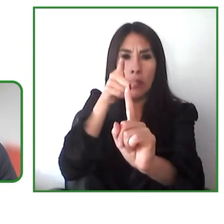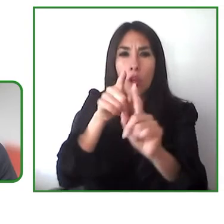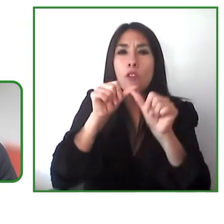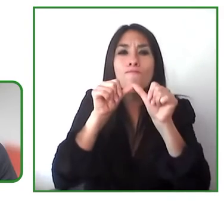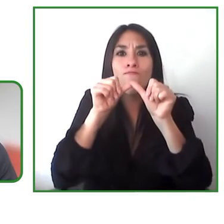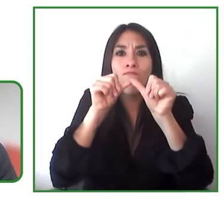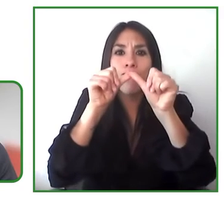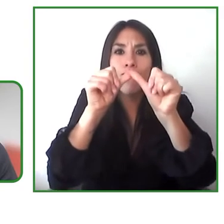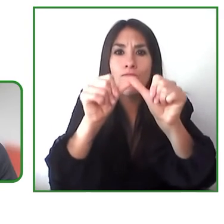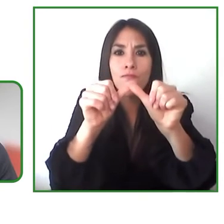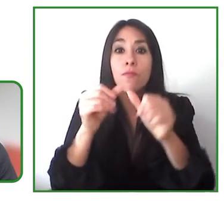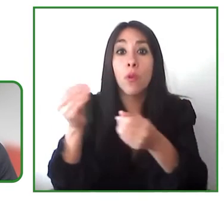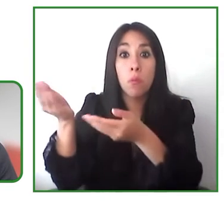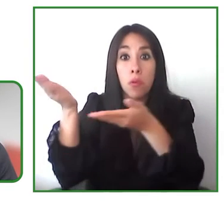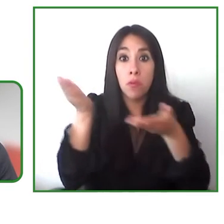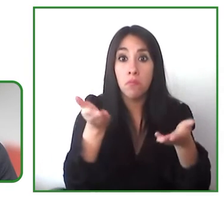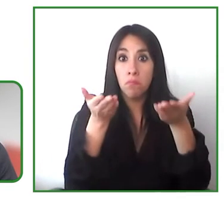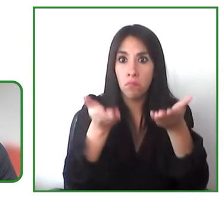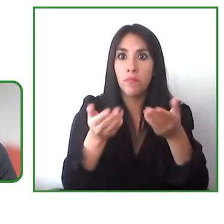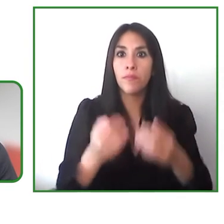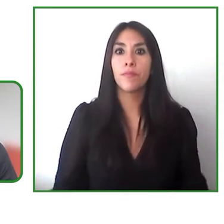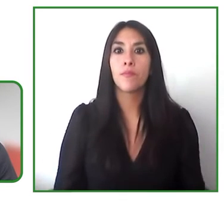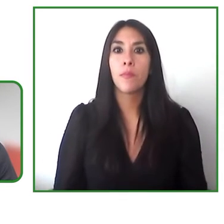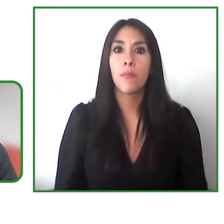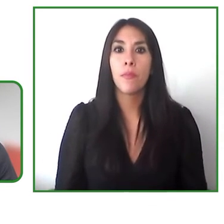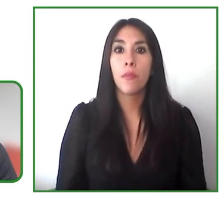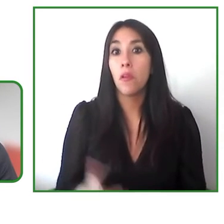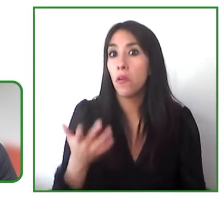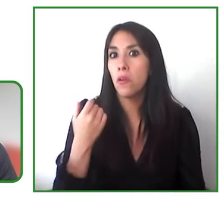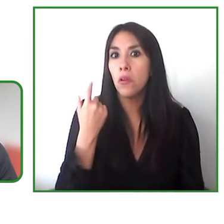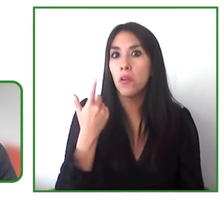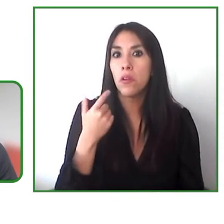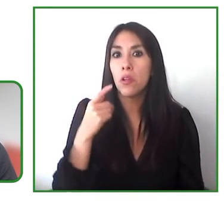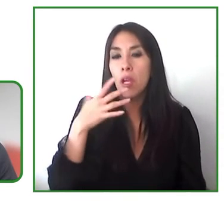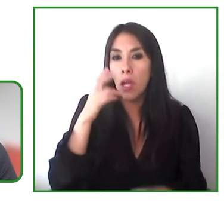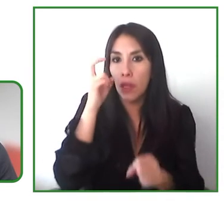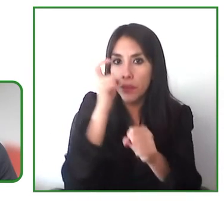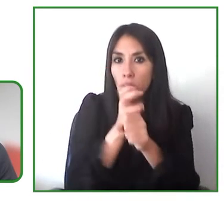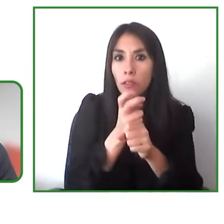and so my invite to you is to really understand the difficulties understand